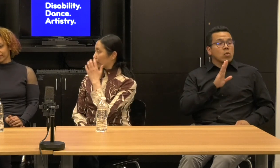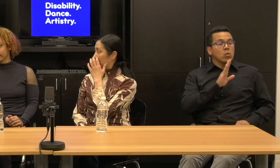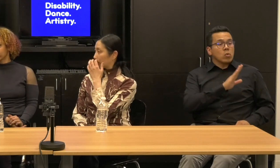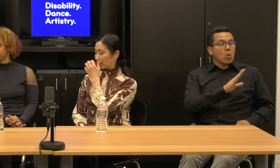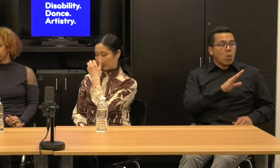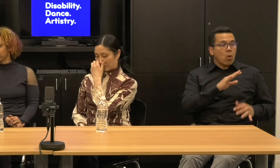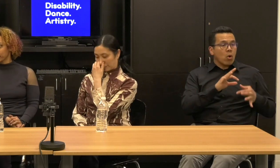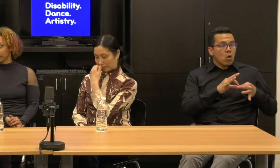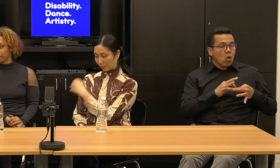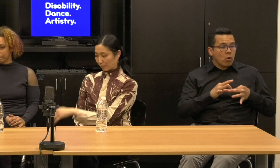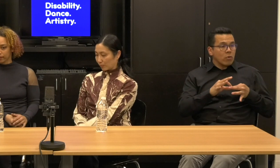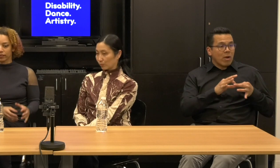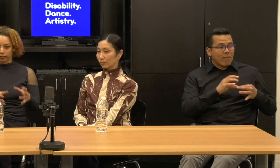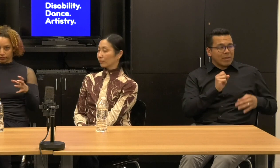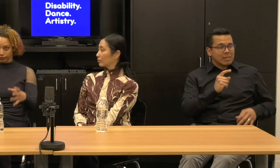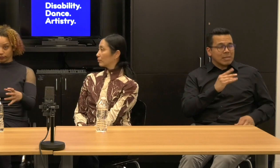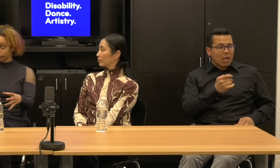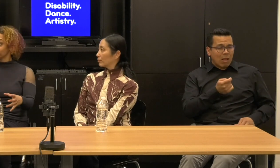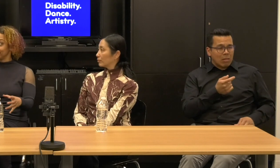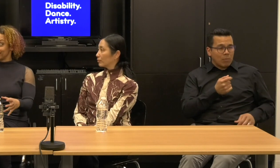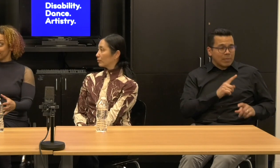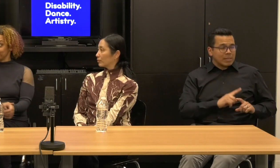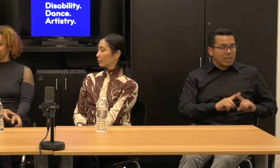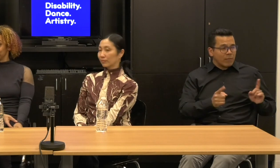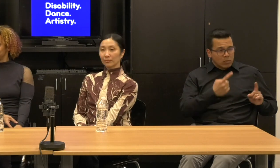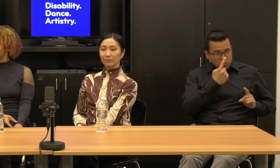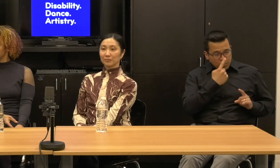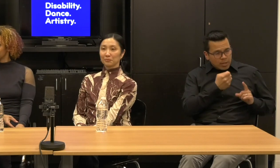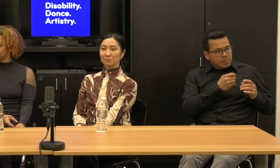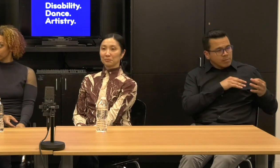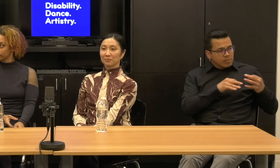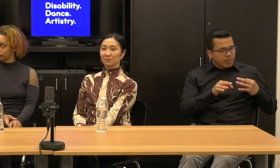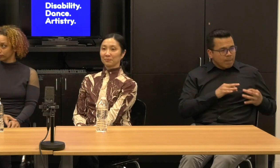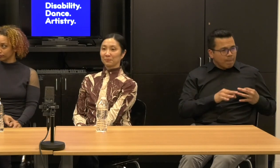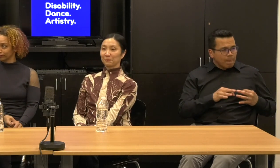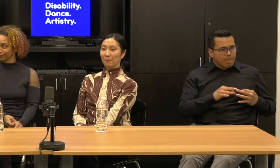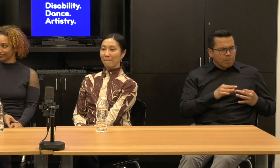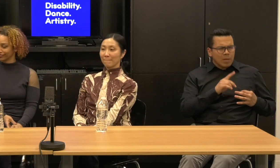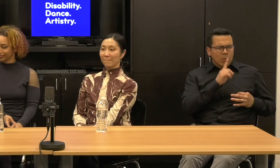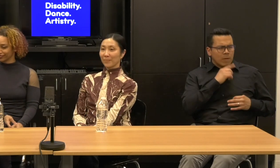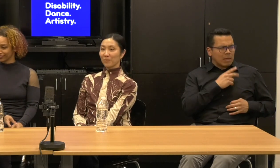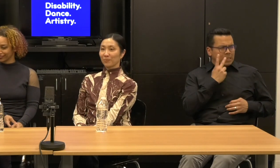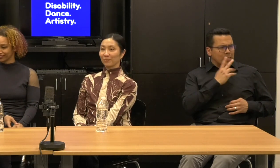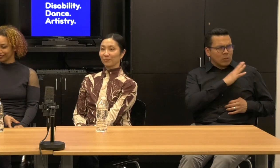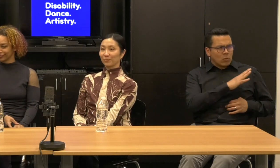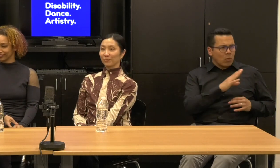Do you want to maybe talk to us about you, you come from so many of these amazing trailblazing